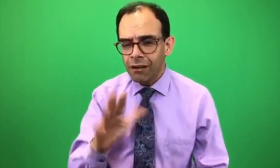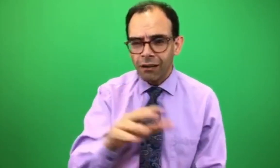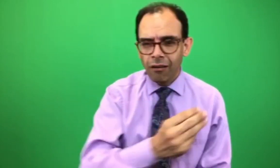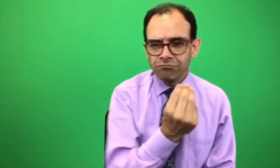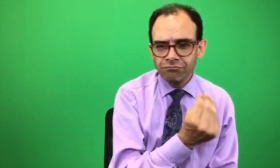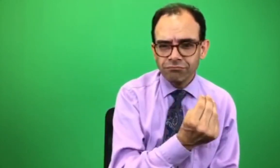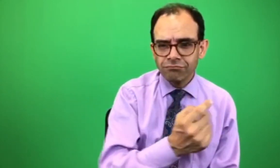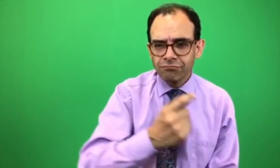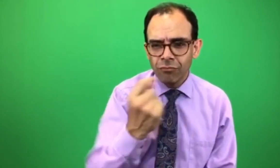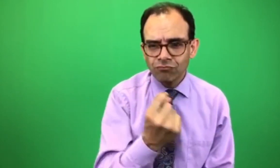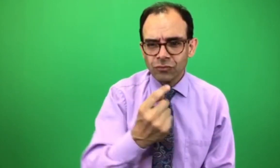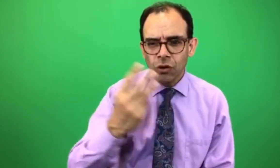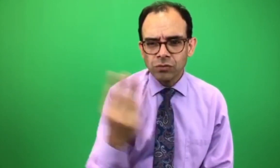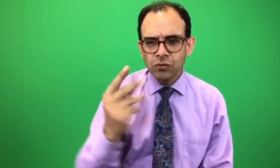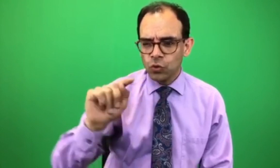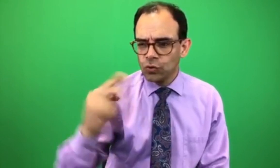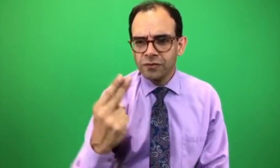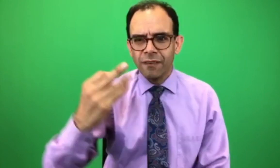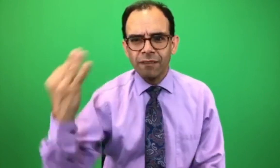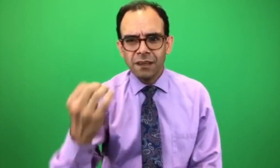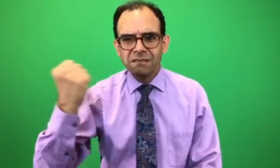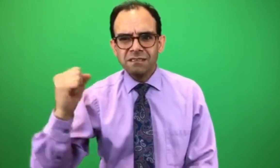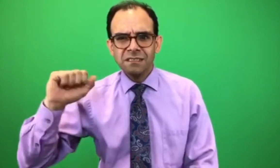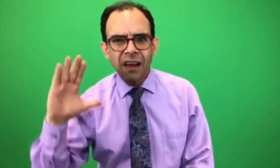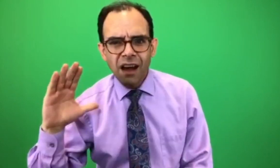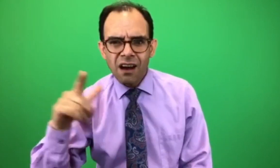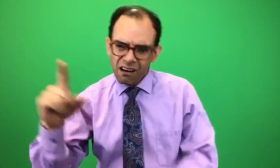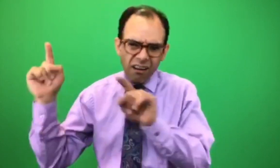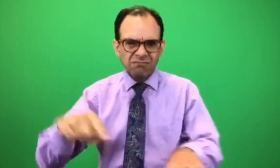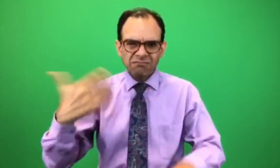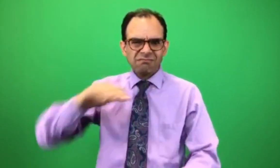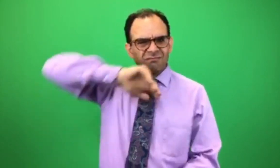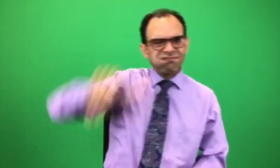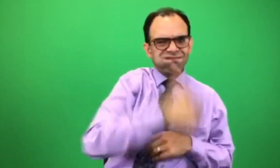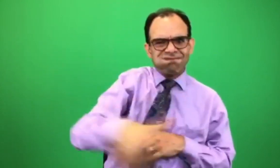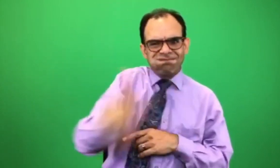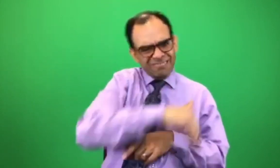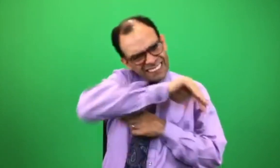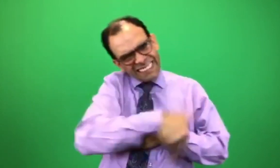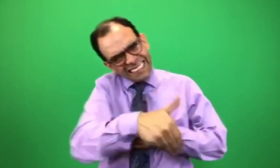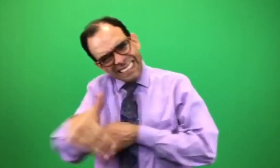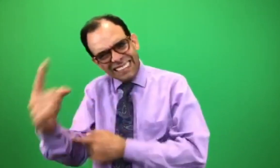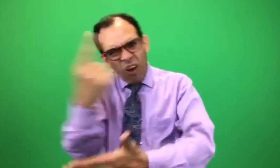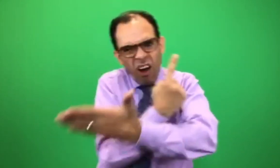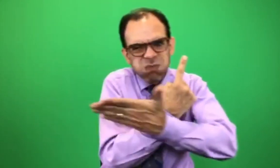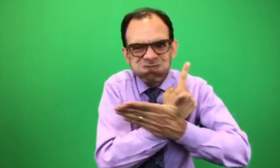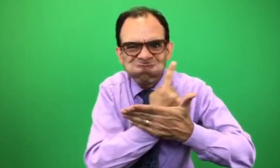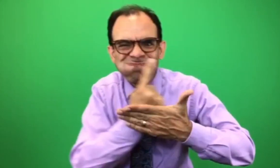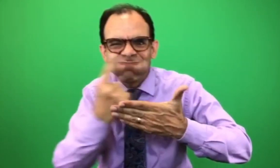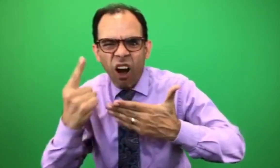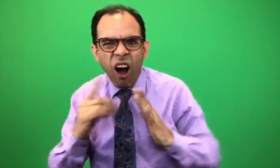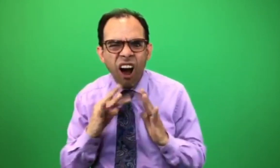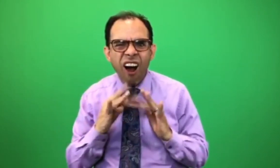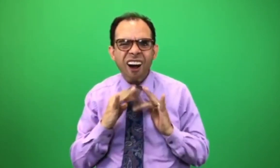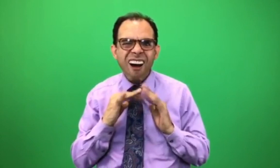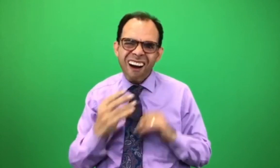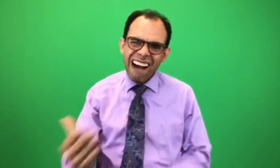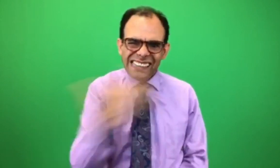Their camp schedule run from Monday, Tuesday, Wednesday, Thursday, Friday, Saturday and Sunday. We also offer one week session (6 days, 5 nights) for campers of all ages. It helps grow and develop their independent away from home.